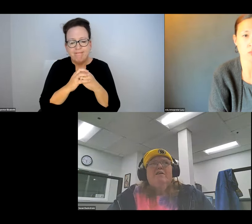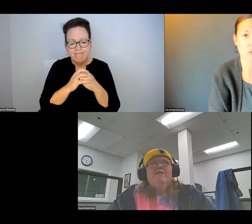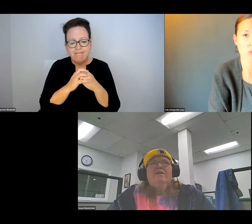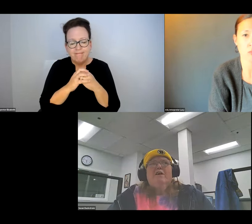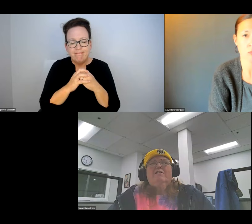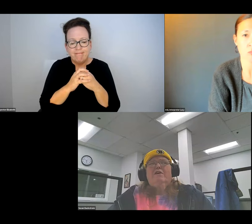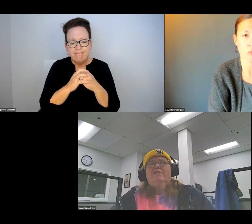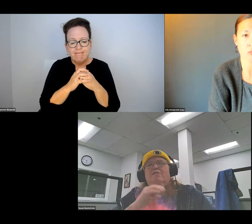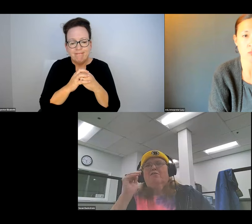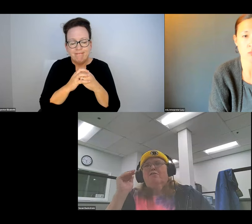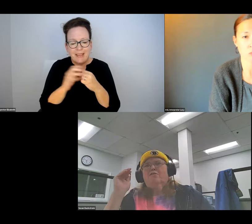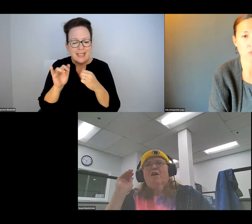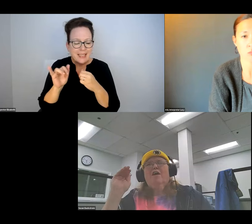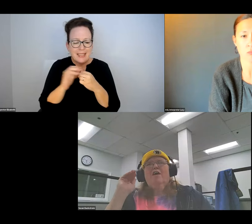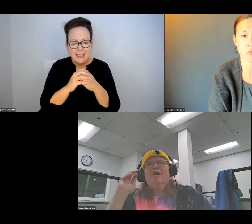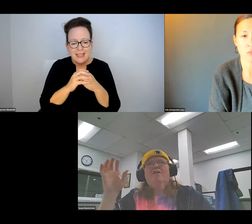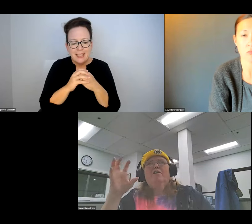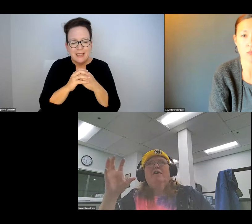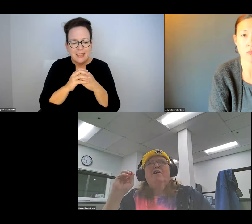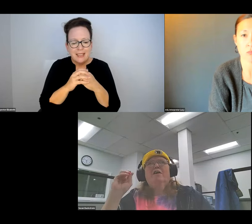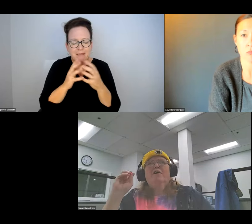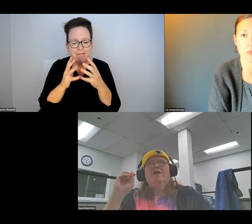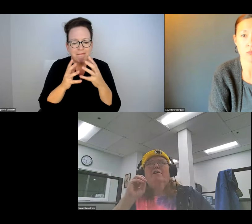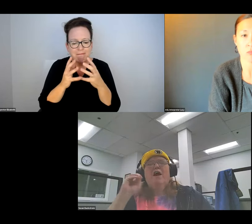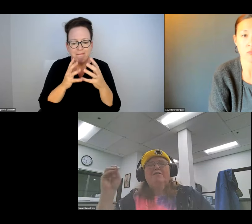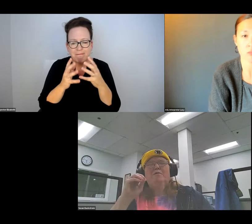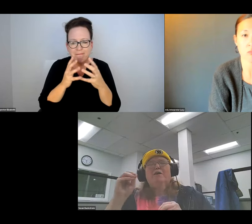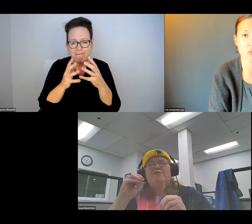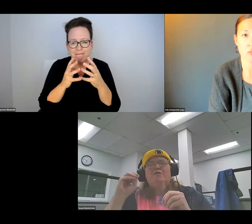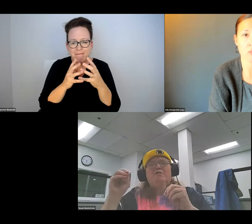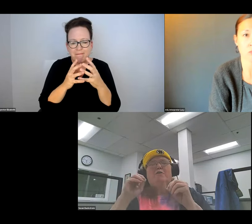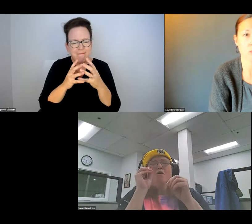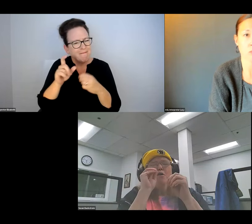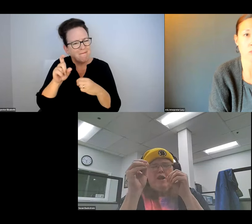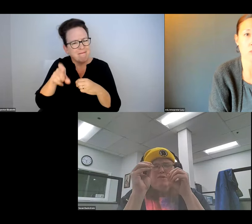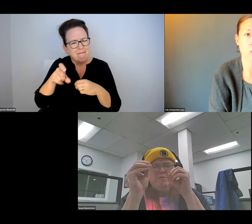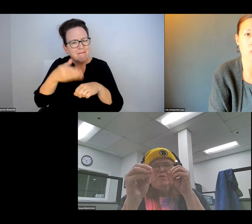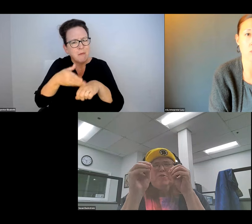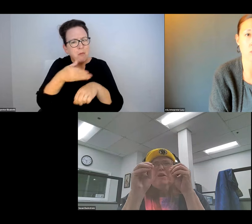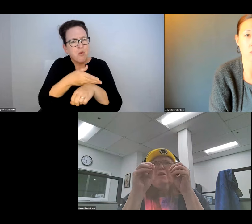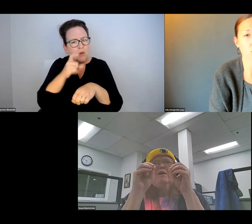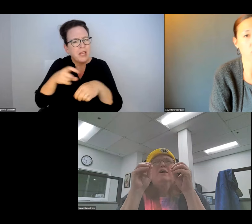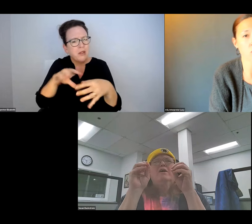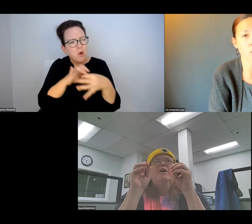STILL NOT ALL THE WAY ON THE DRYISH PAVEMENT.